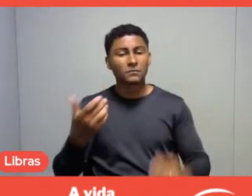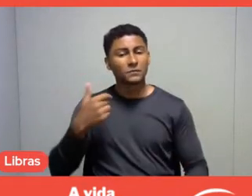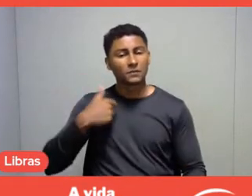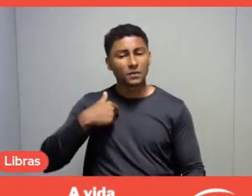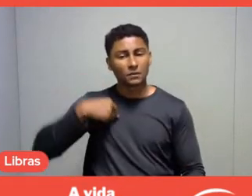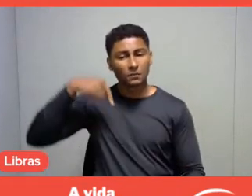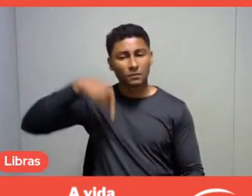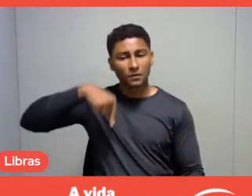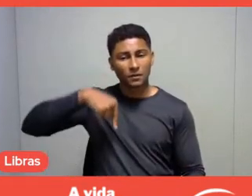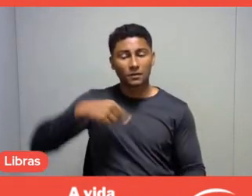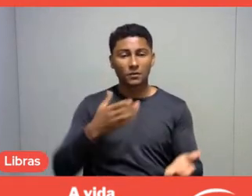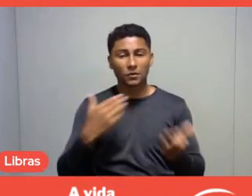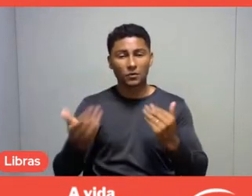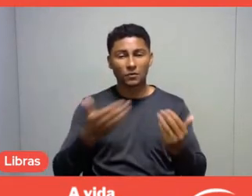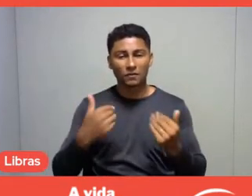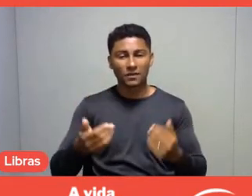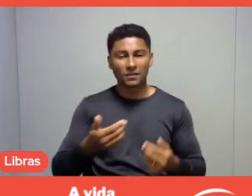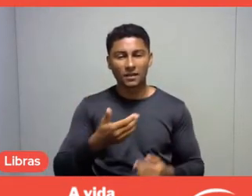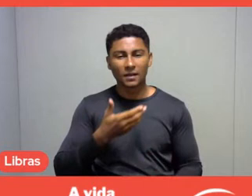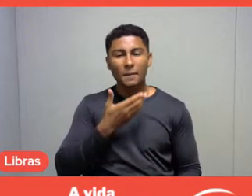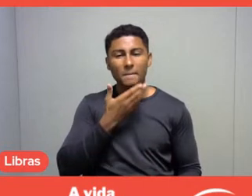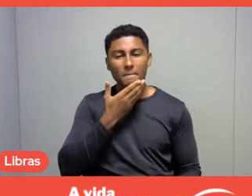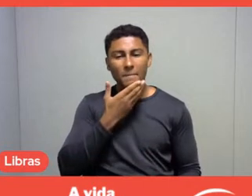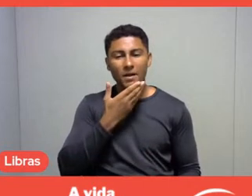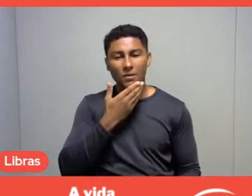with my hand on my chin, like this, but do you know why?